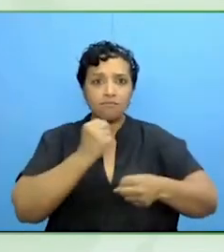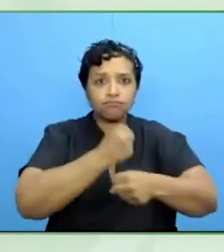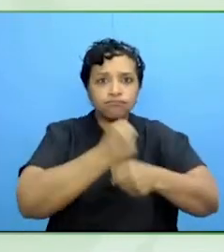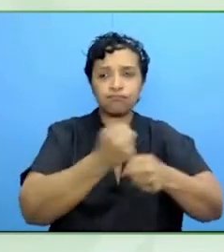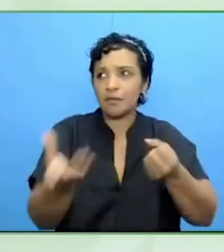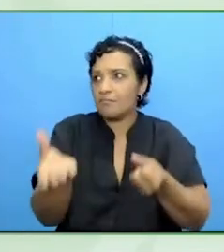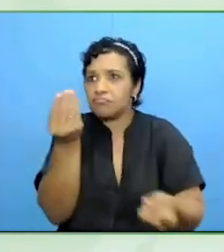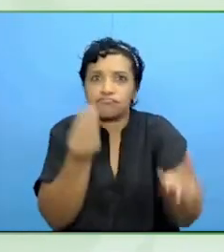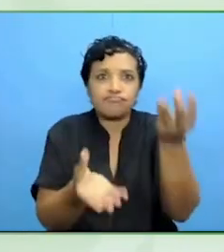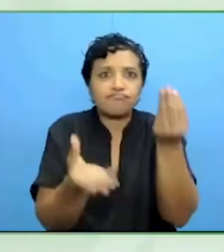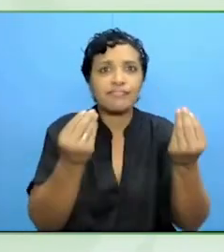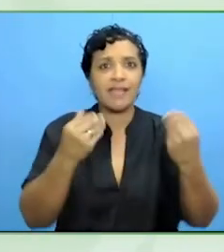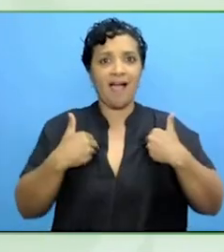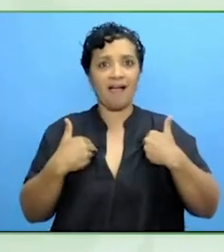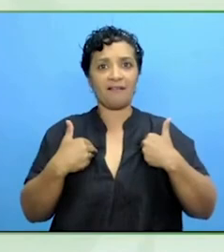find their way into the labour market, so they dont end up in poverty.